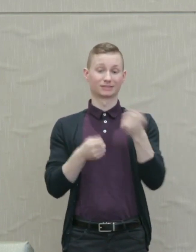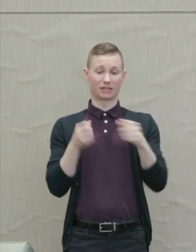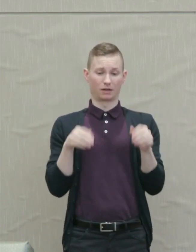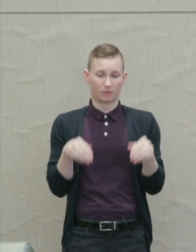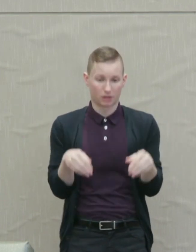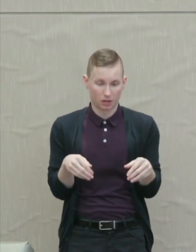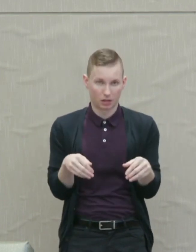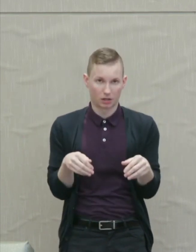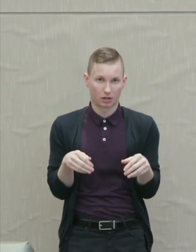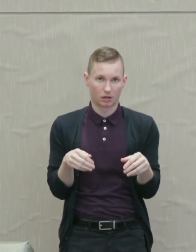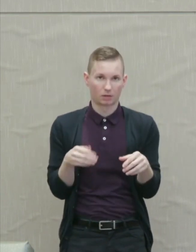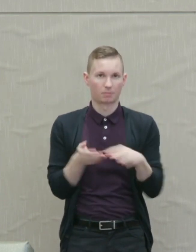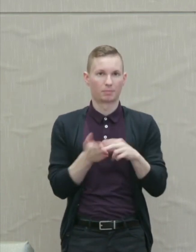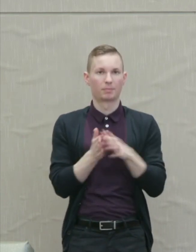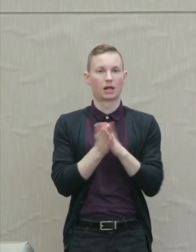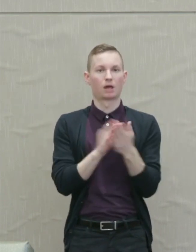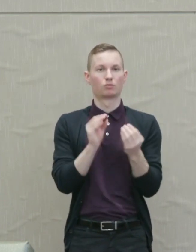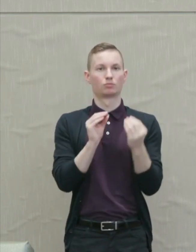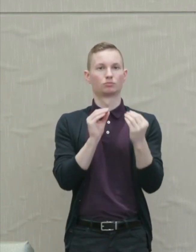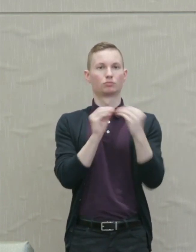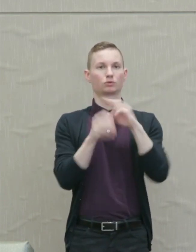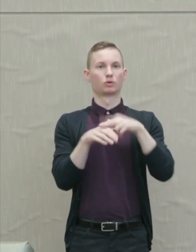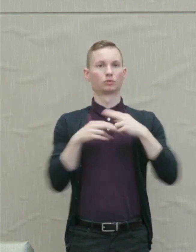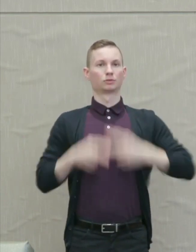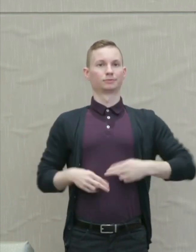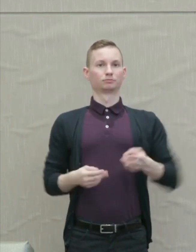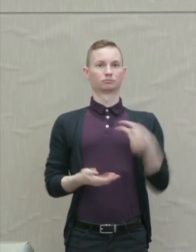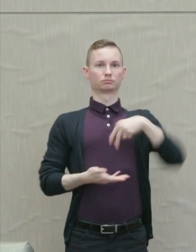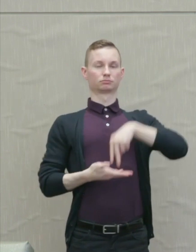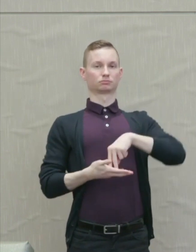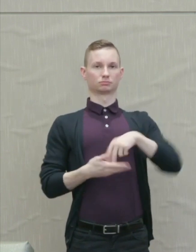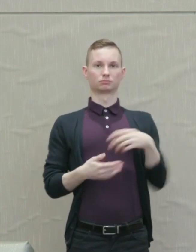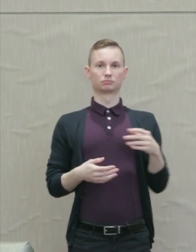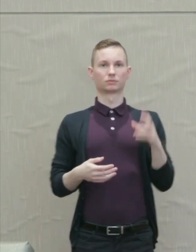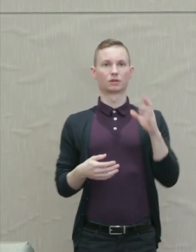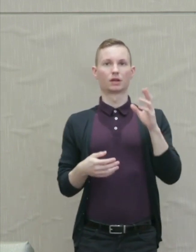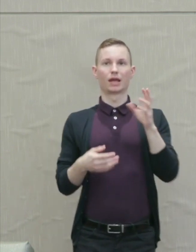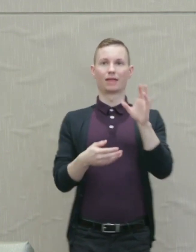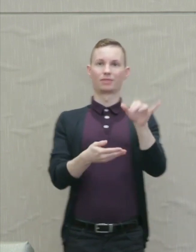They assume an erect posture for the parade that includes the drama, and they're given